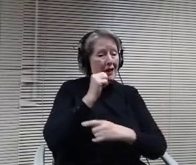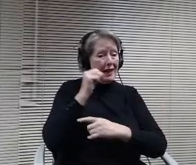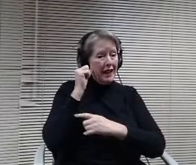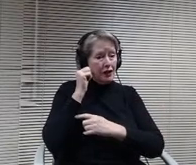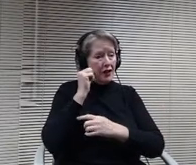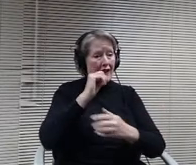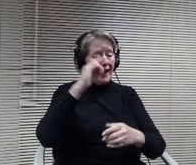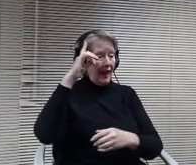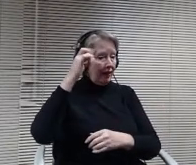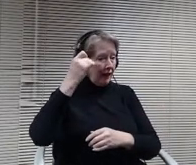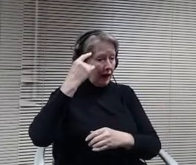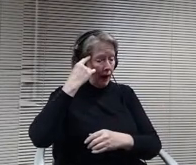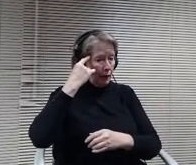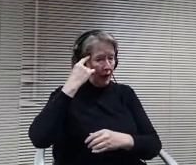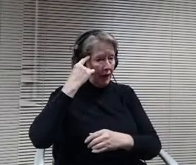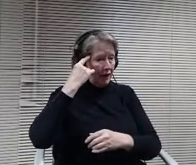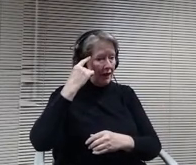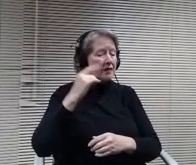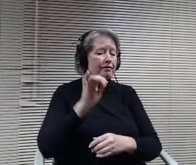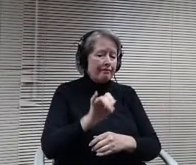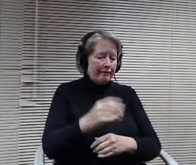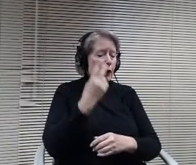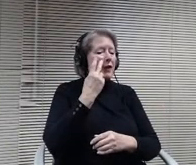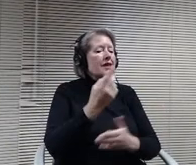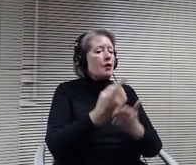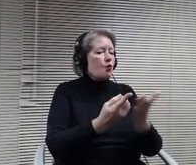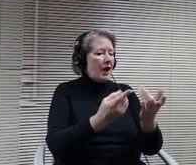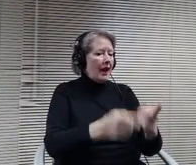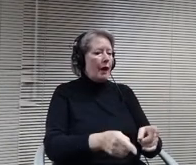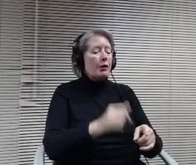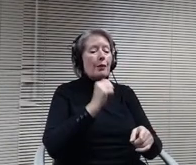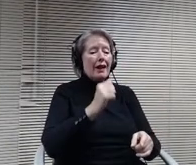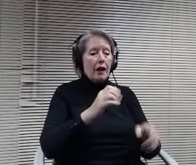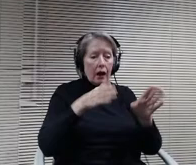acknowledging reality. I am also a fellow educator. I am a